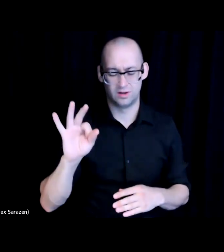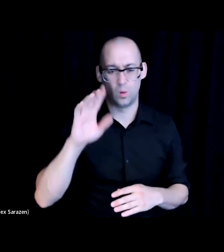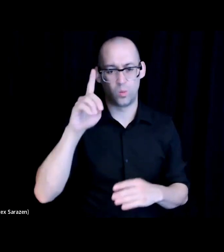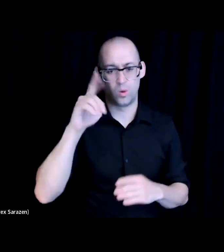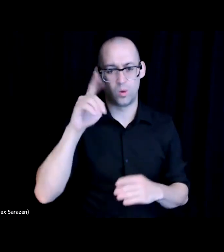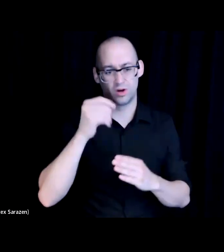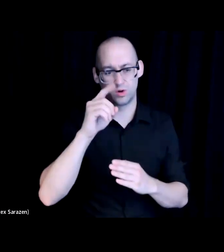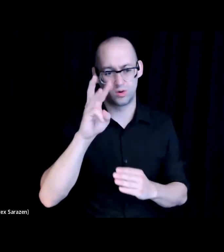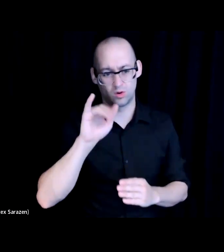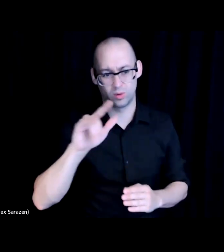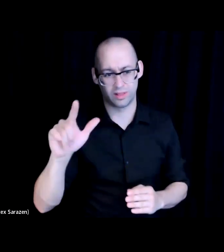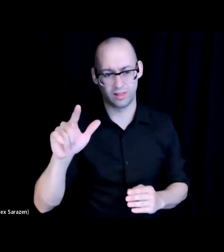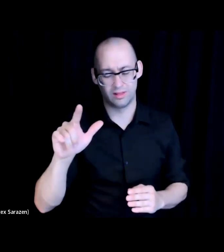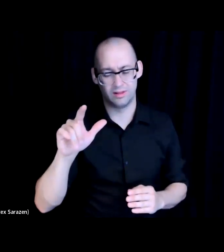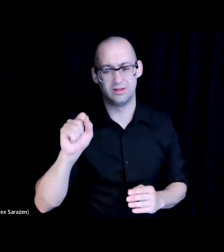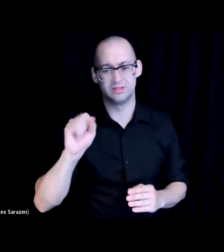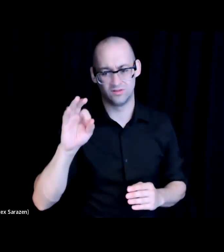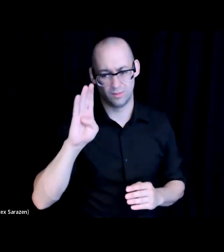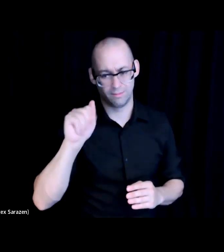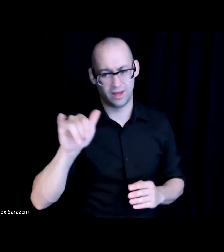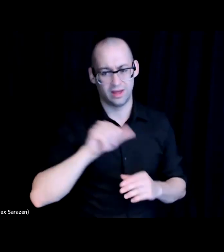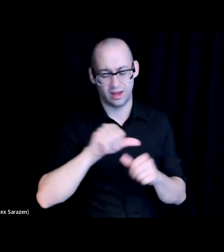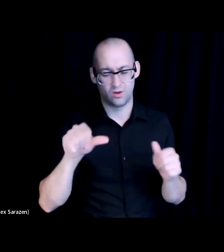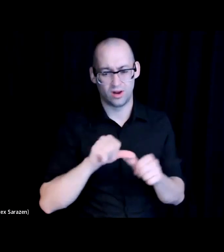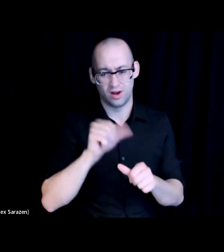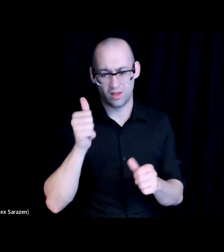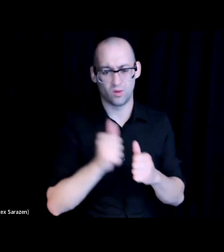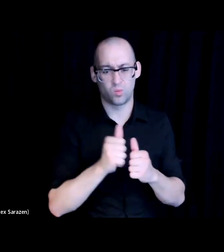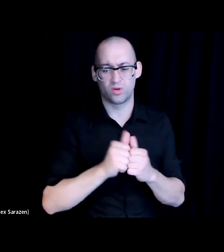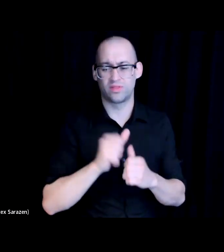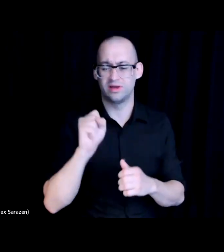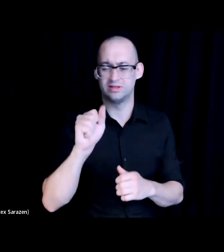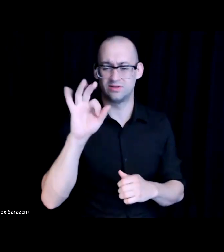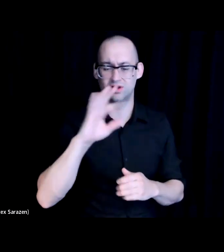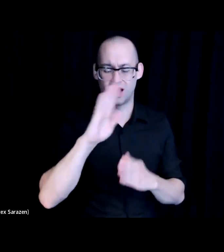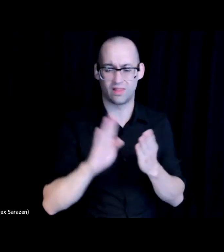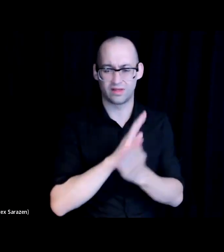Another one with San Francisco City College at the mission campus, our own very registered